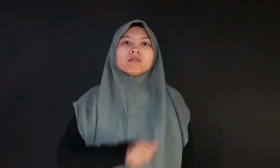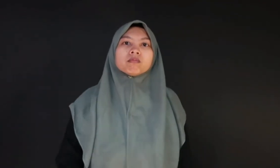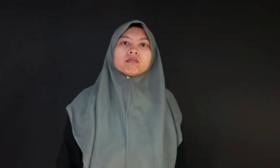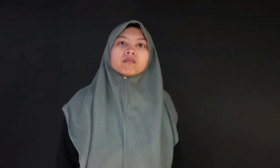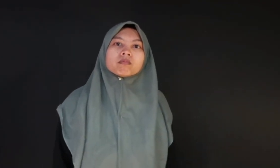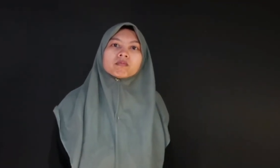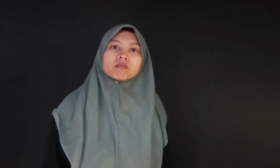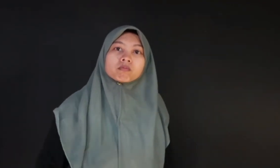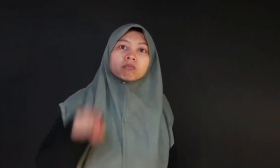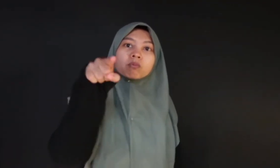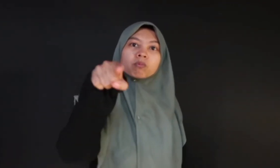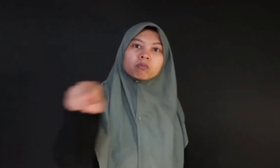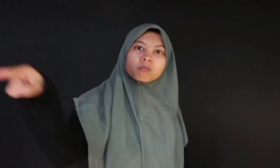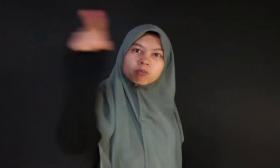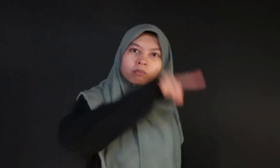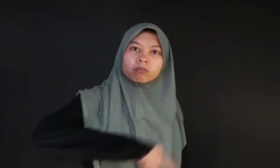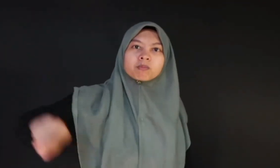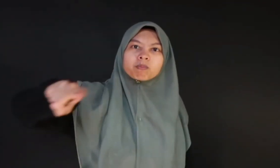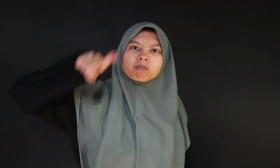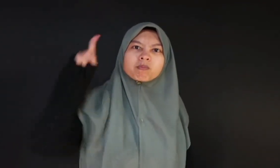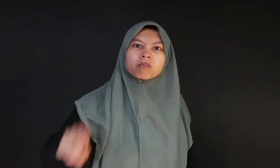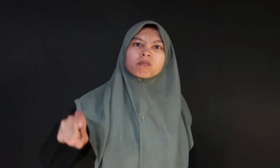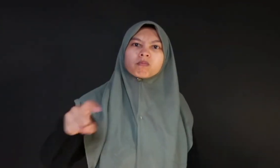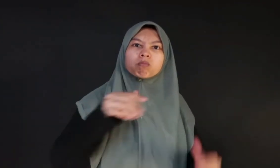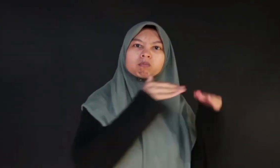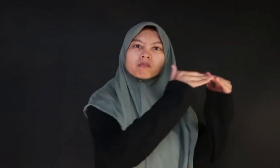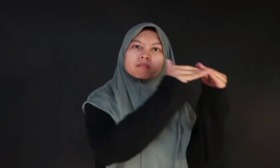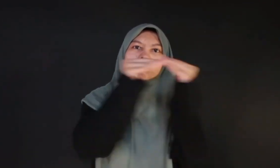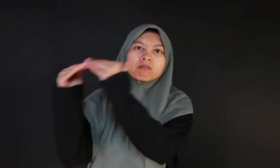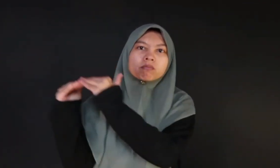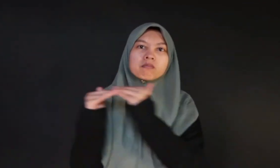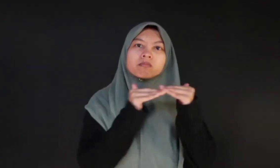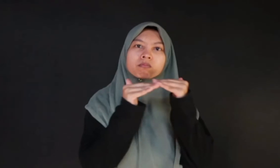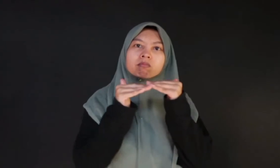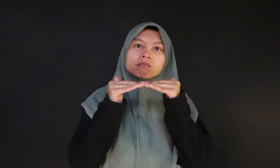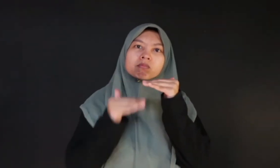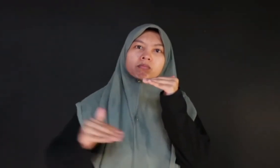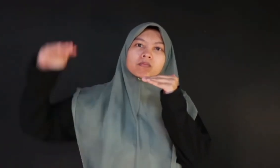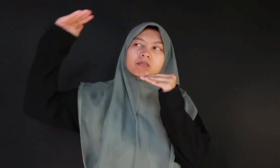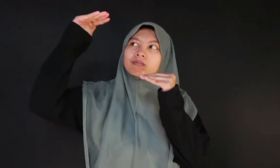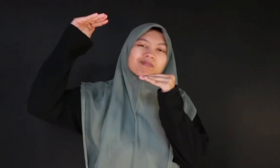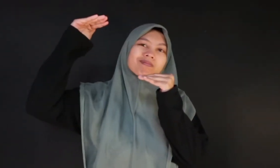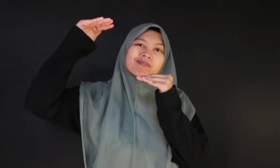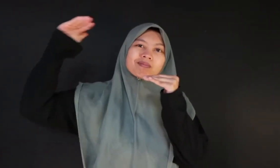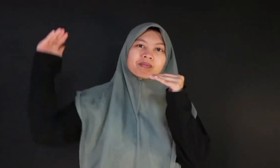You all must treat everyone equally Nobody is above, nobody is below